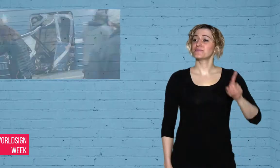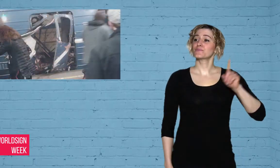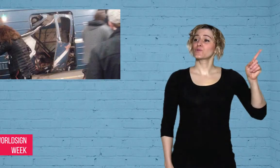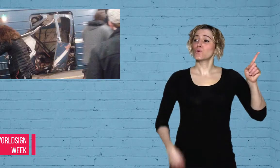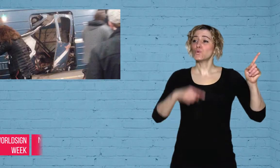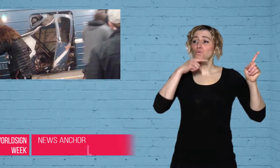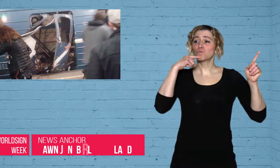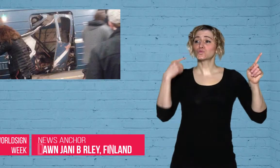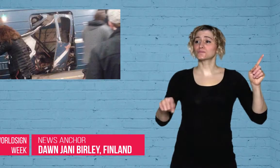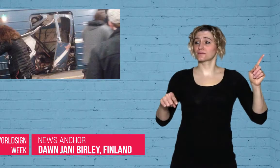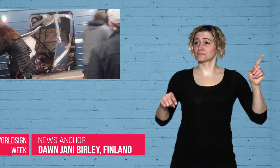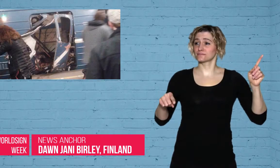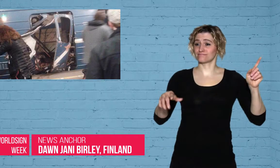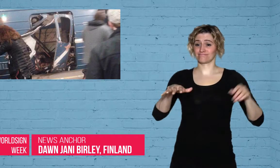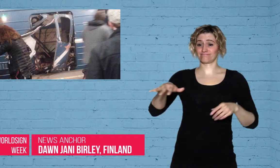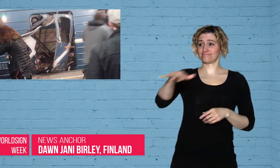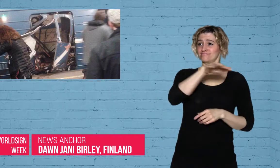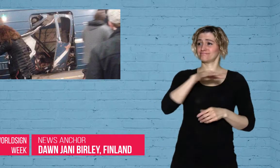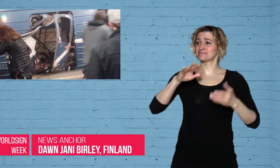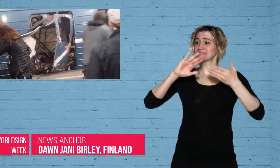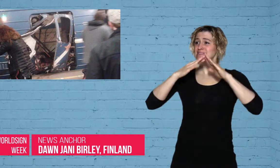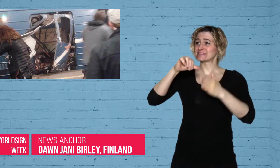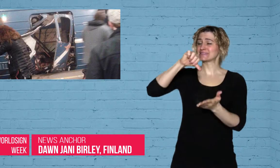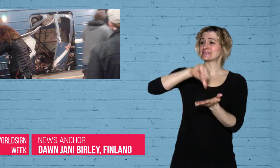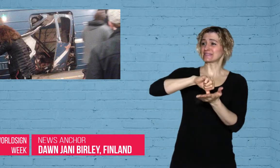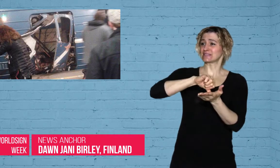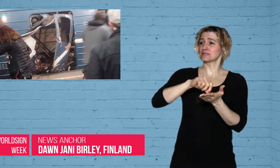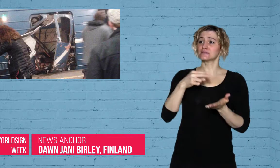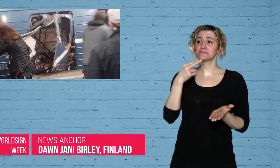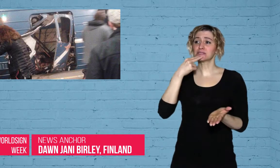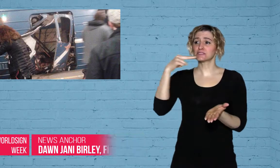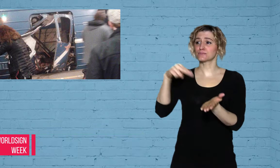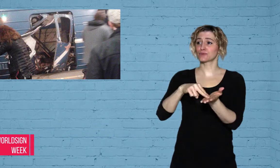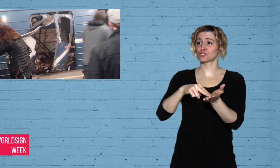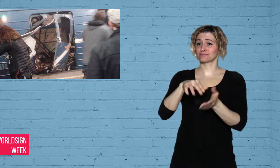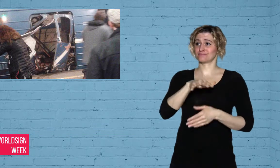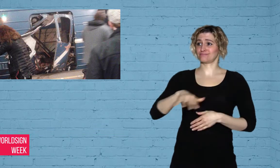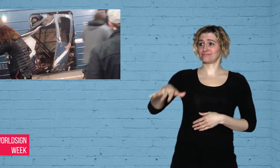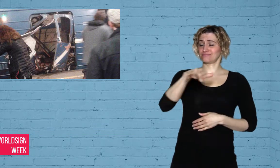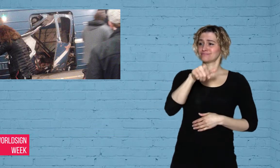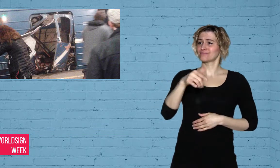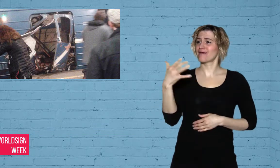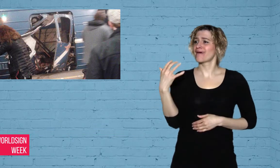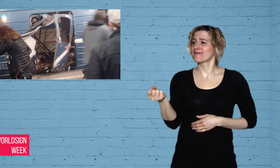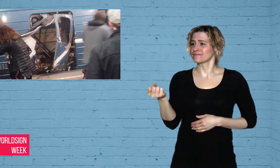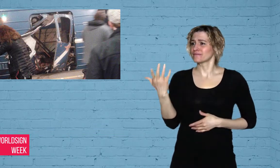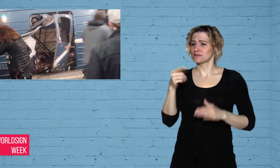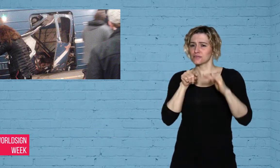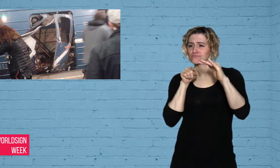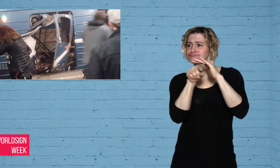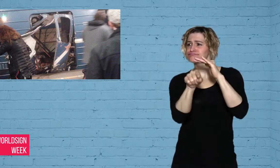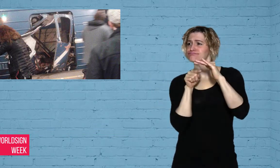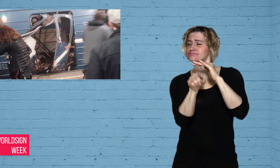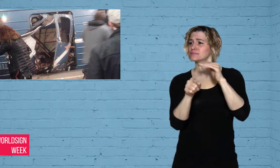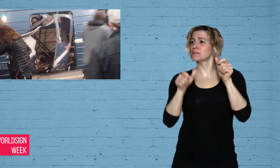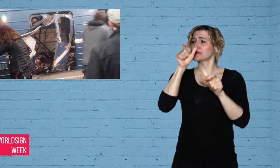Dawn: A bomb exploded in the subway in